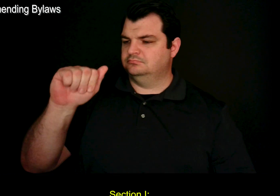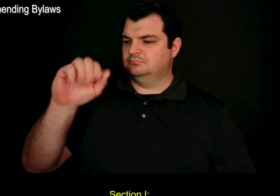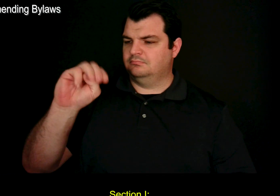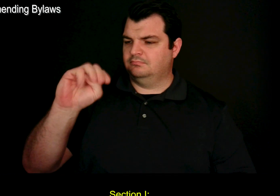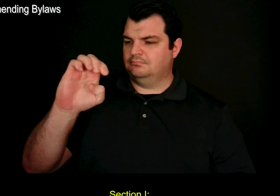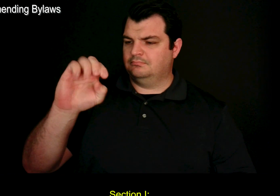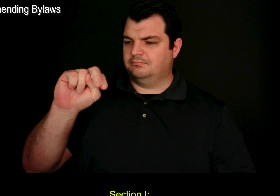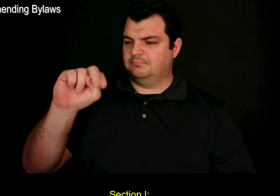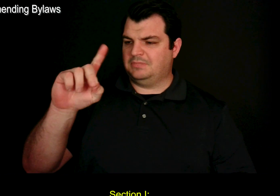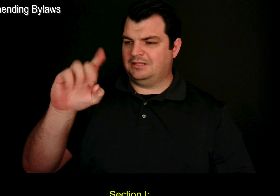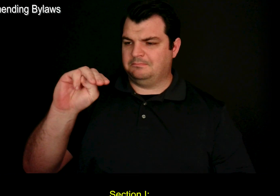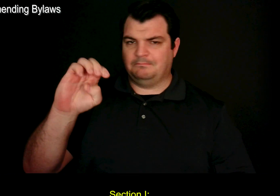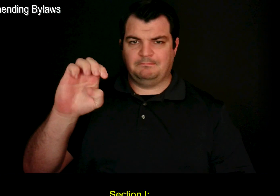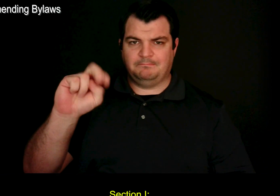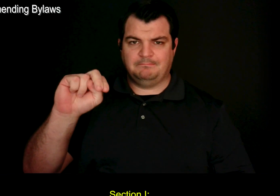Section I: